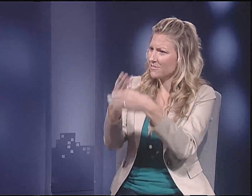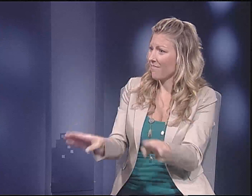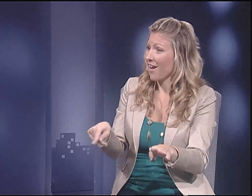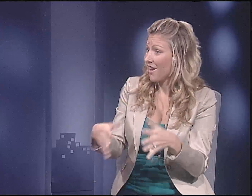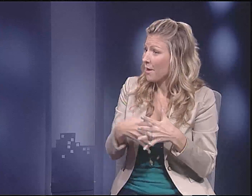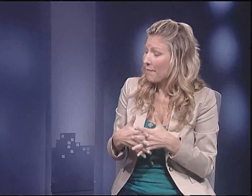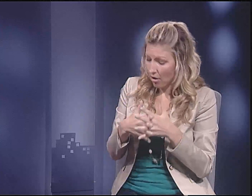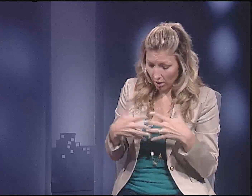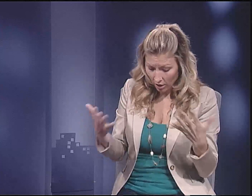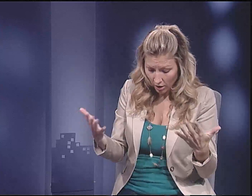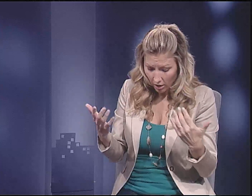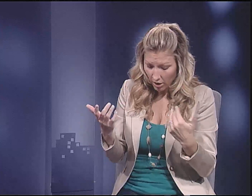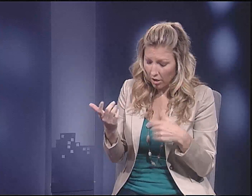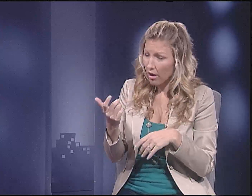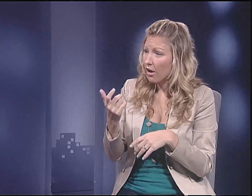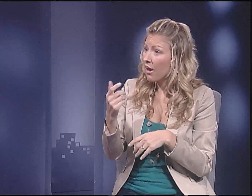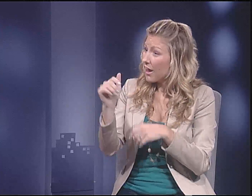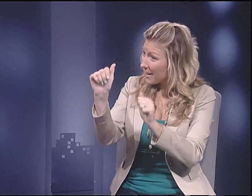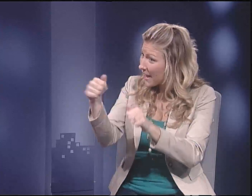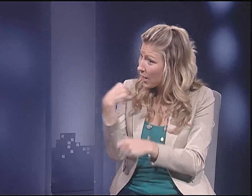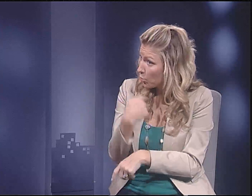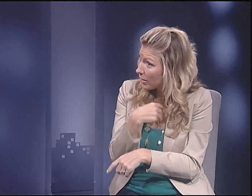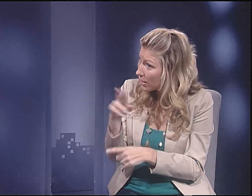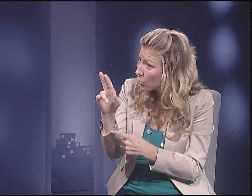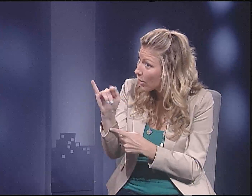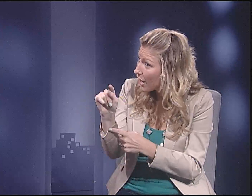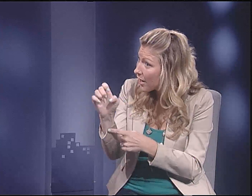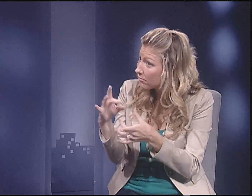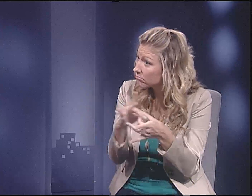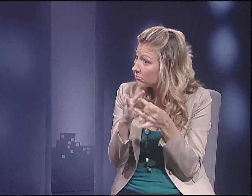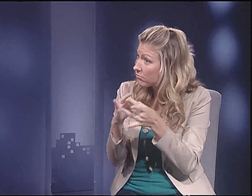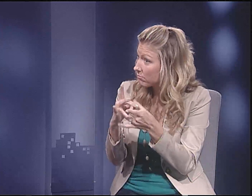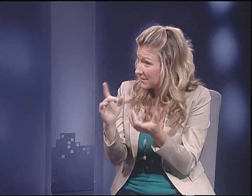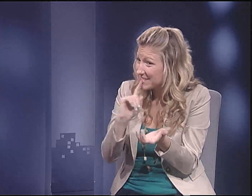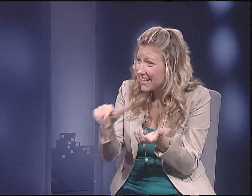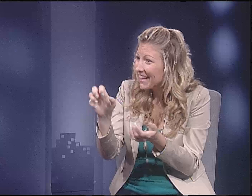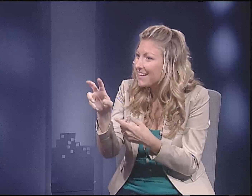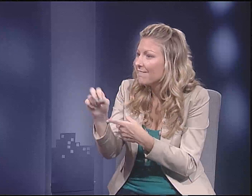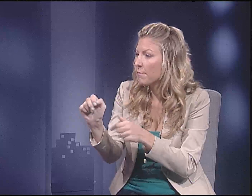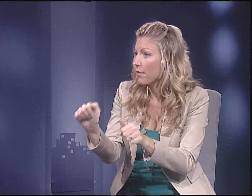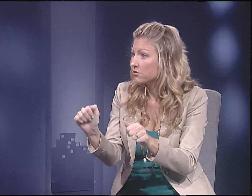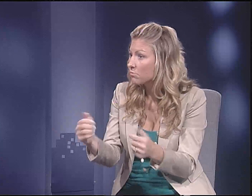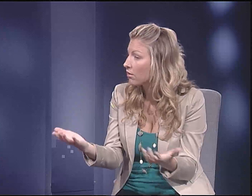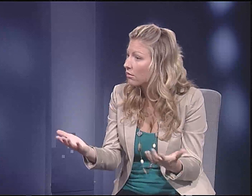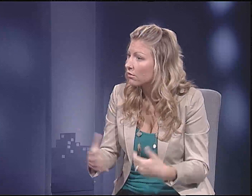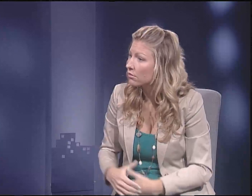where this huge political divide, can we unite? Is it possible?